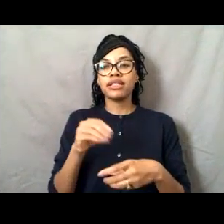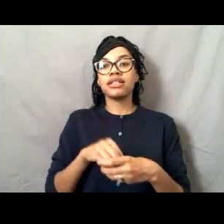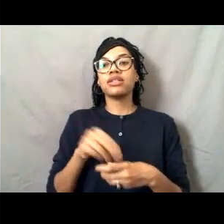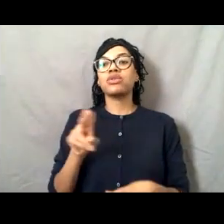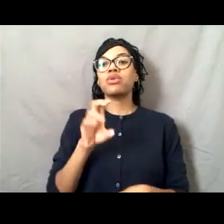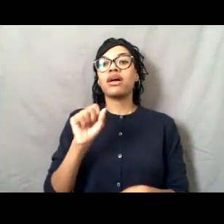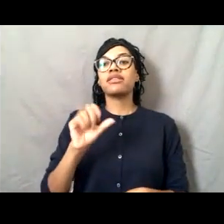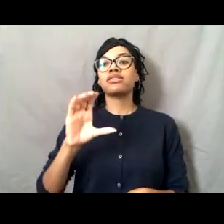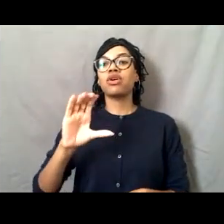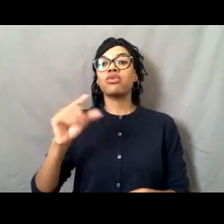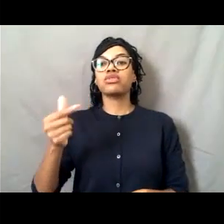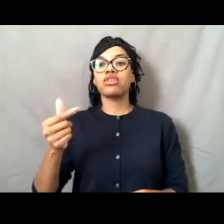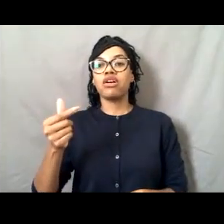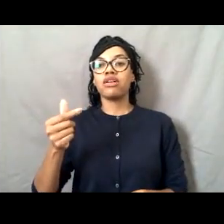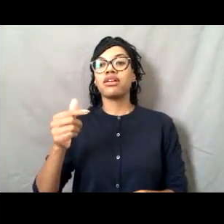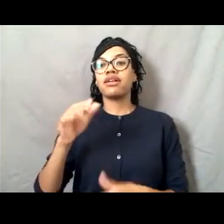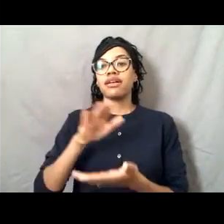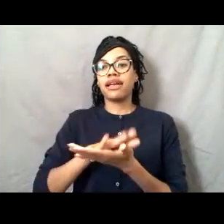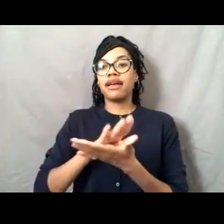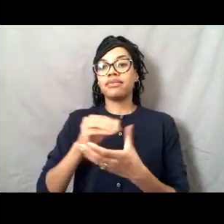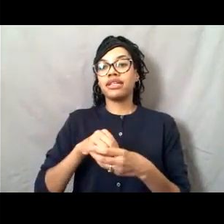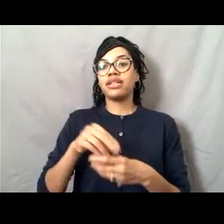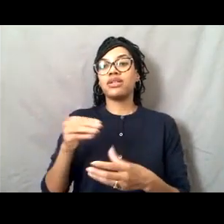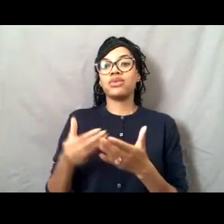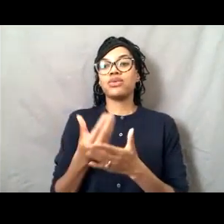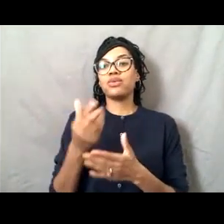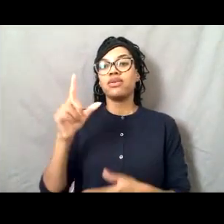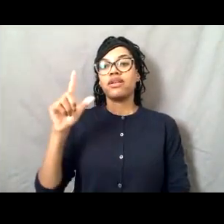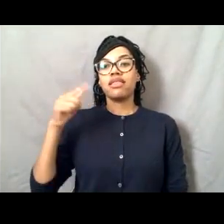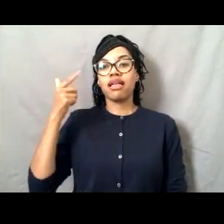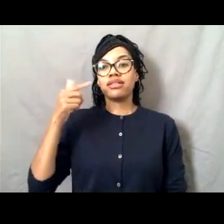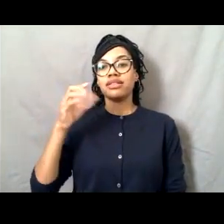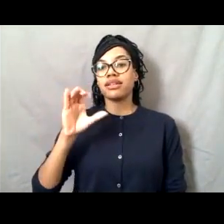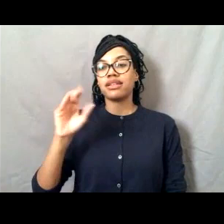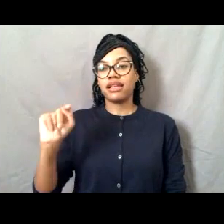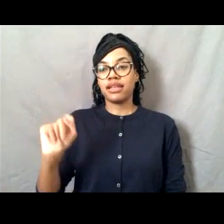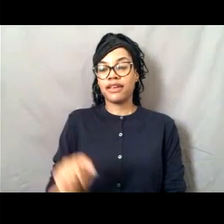And this is actually a picture of my training class.